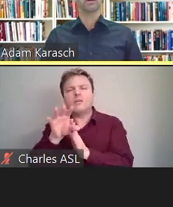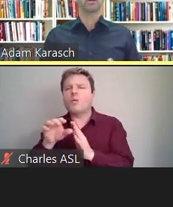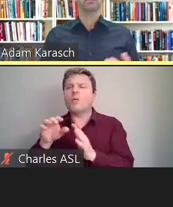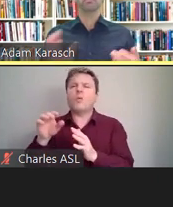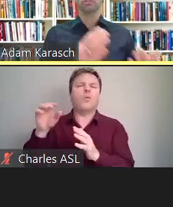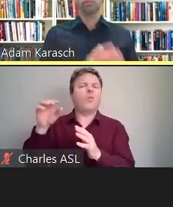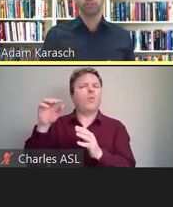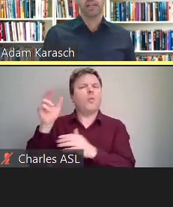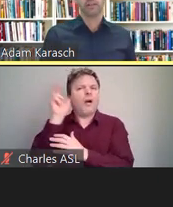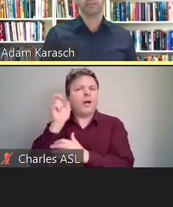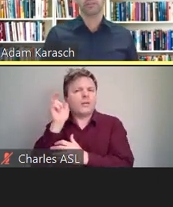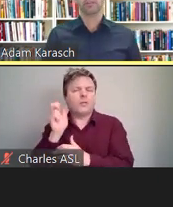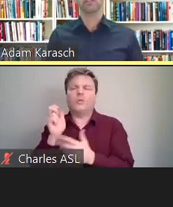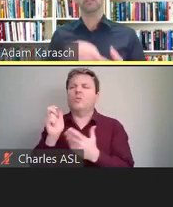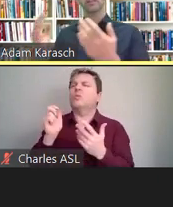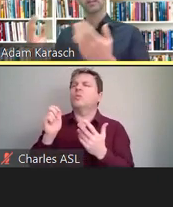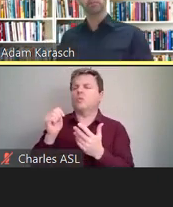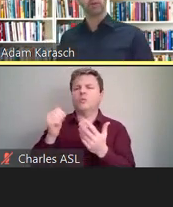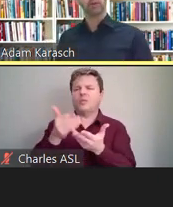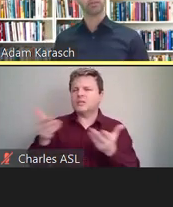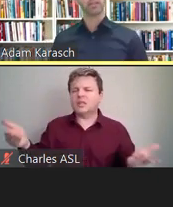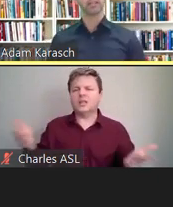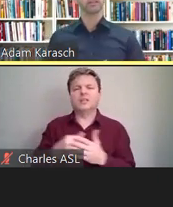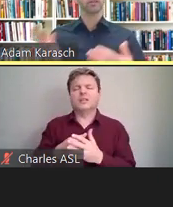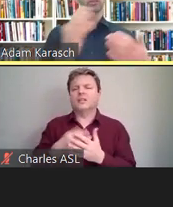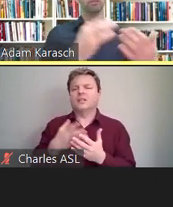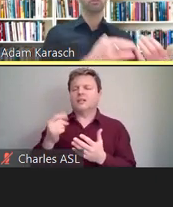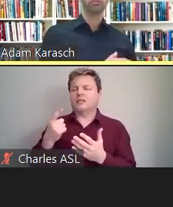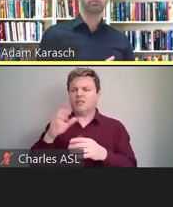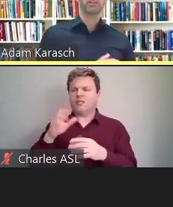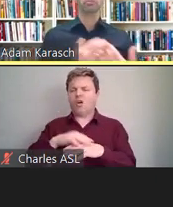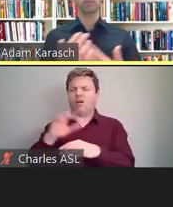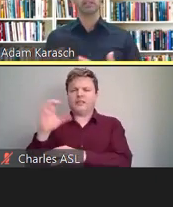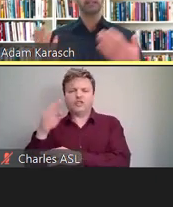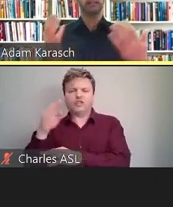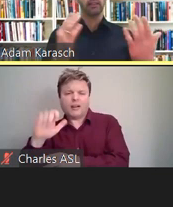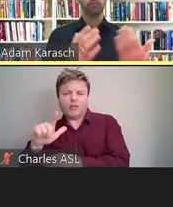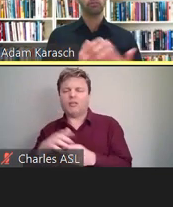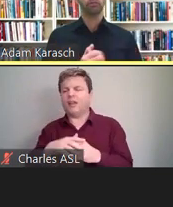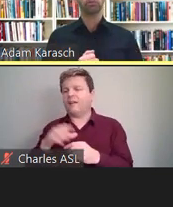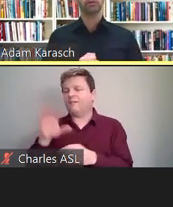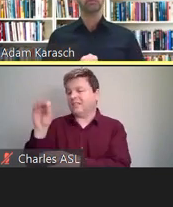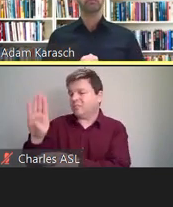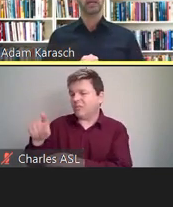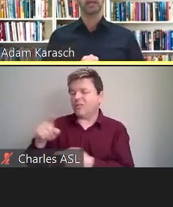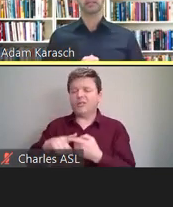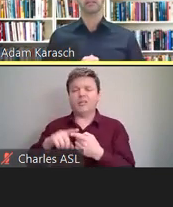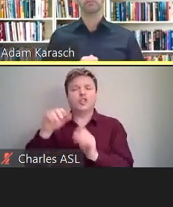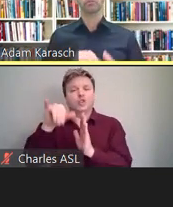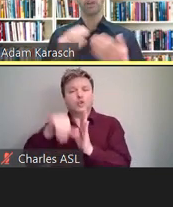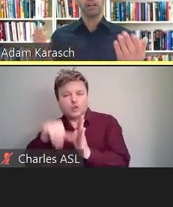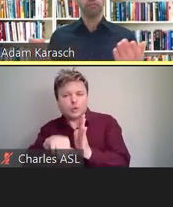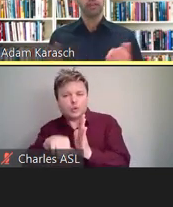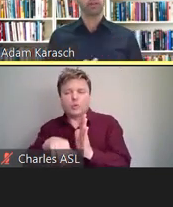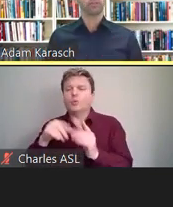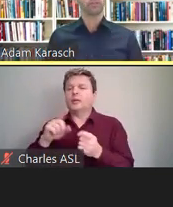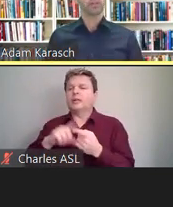on official channels such as the company website or official Facebook, LinkedIn, YouTube training videos,